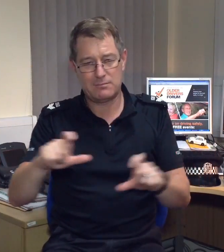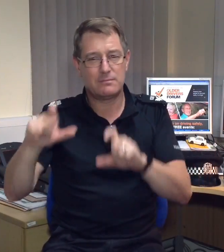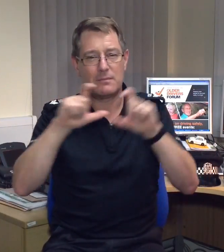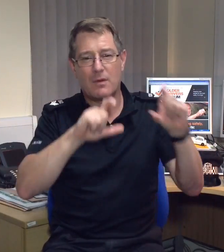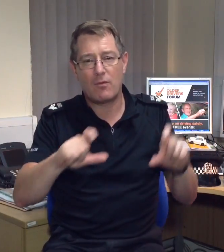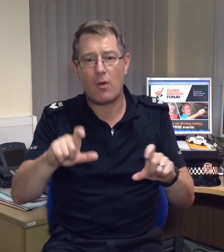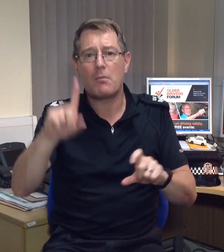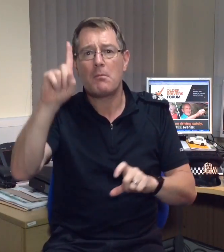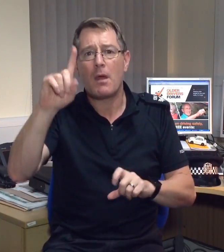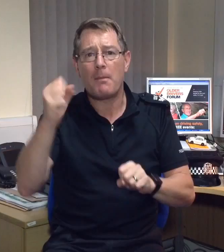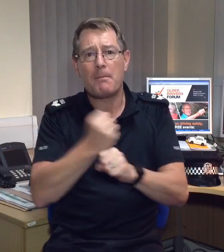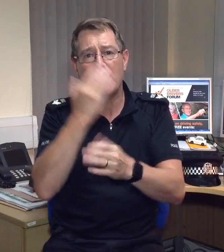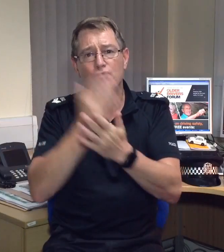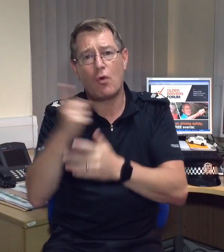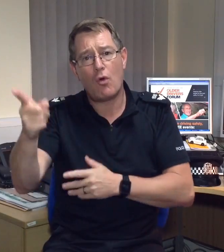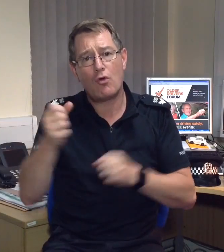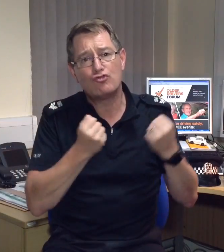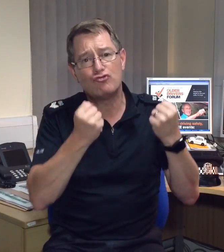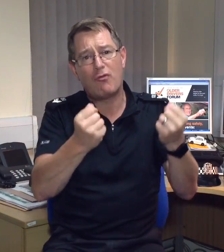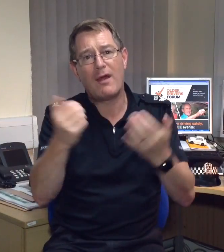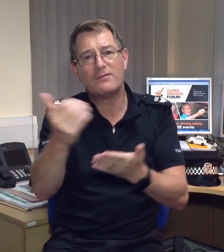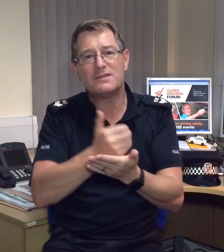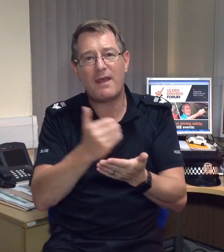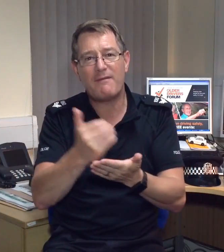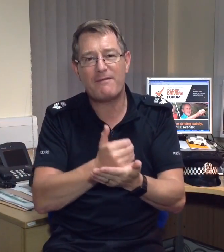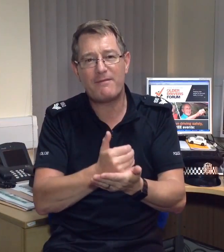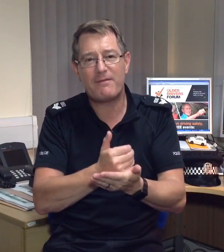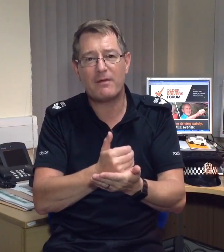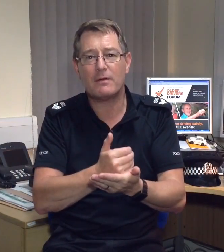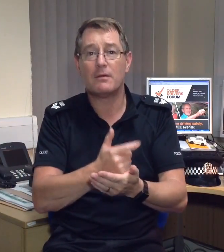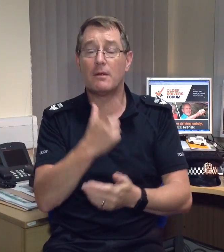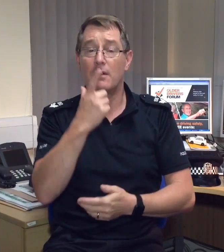but ensure that they are driving safely.